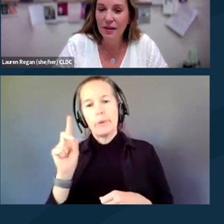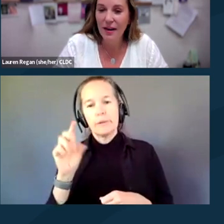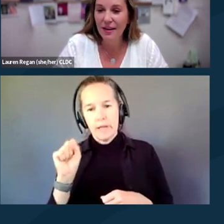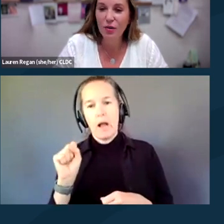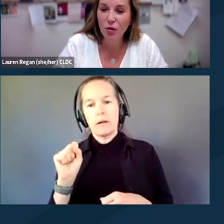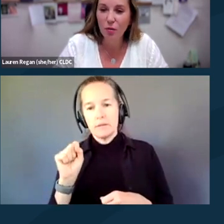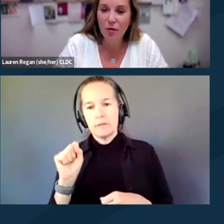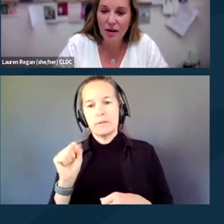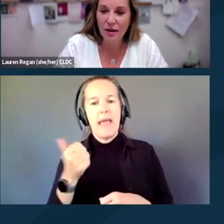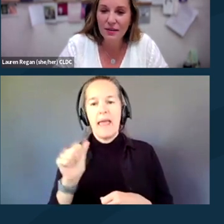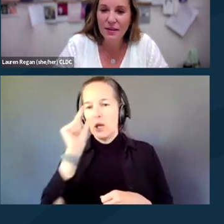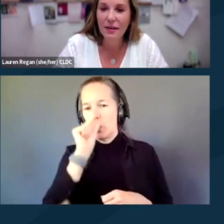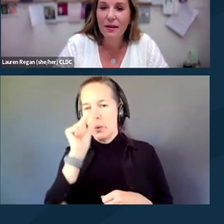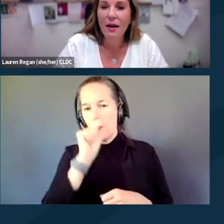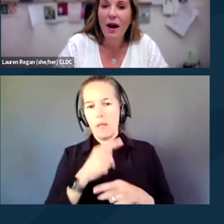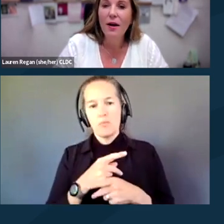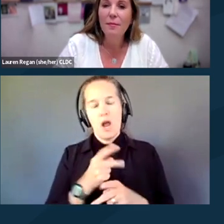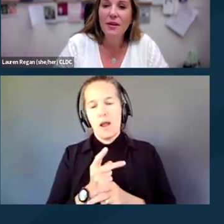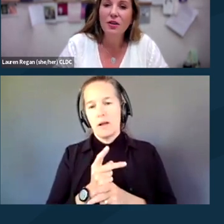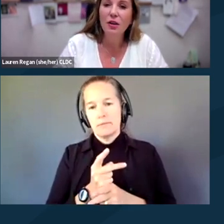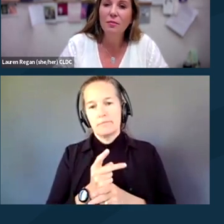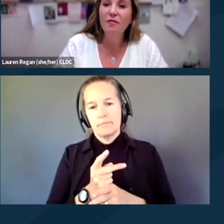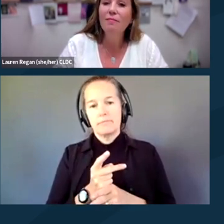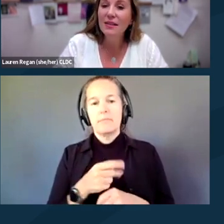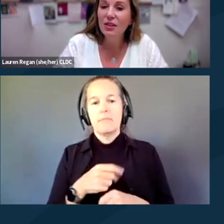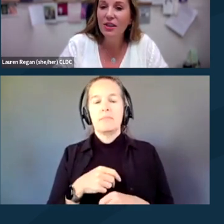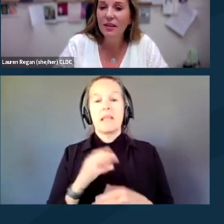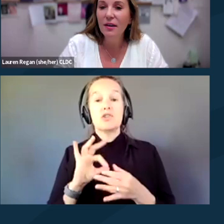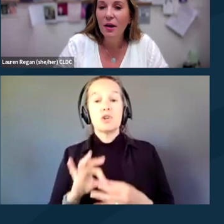and any Google product. In terms of messaging,